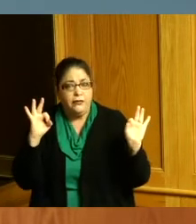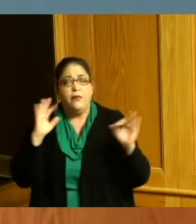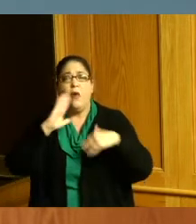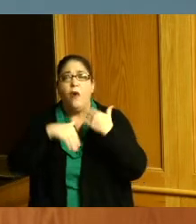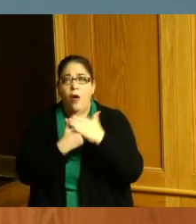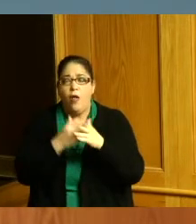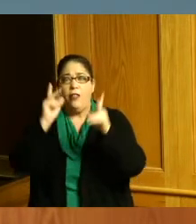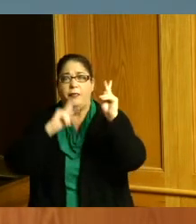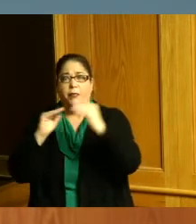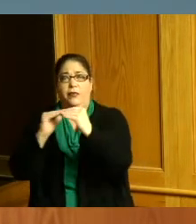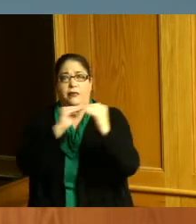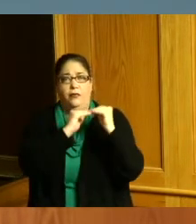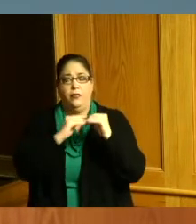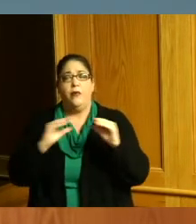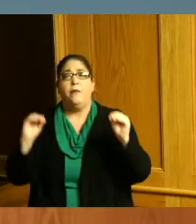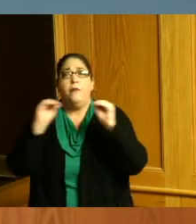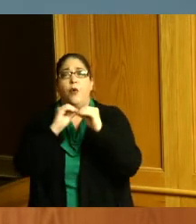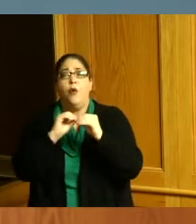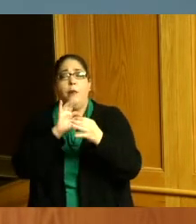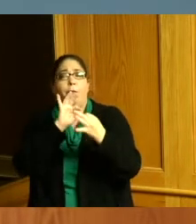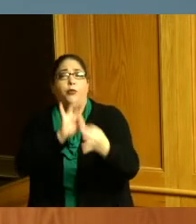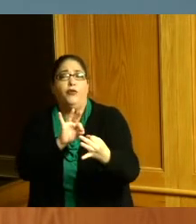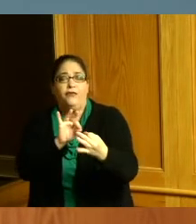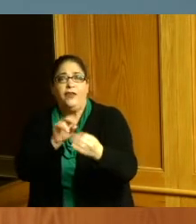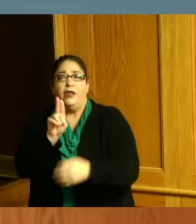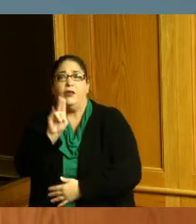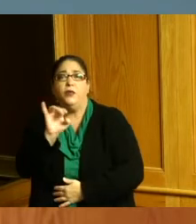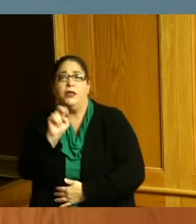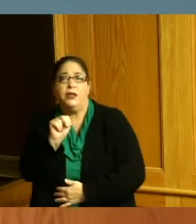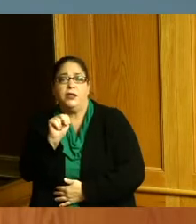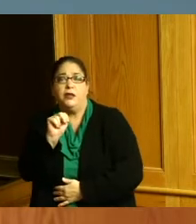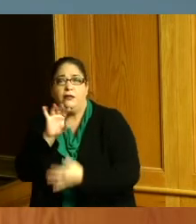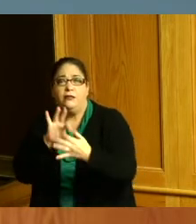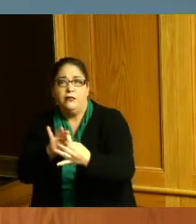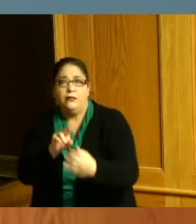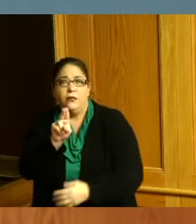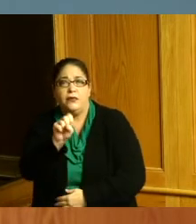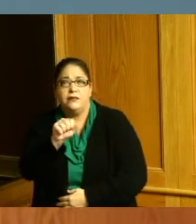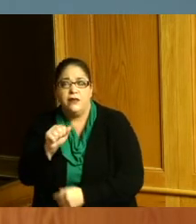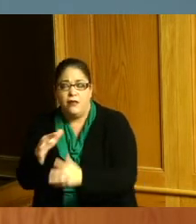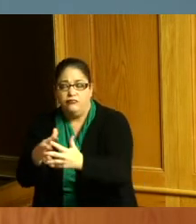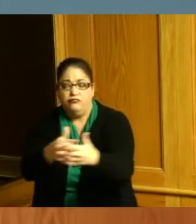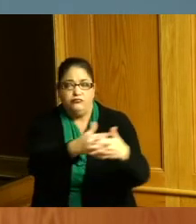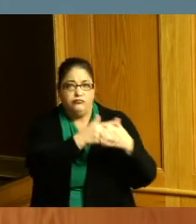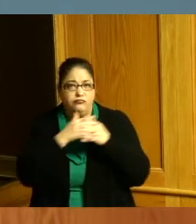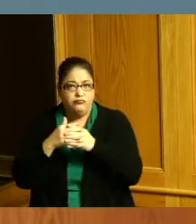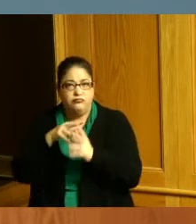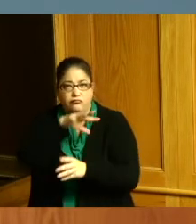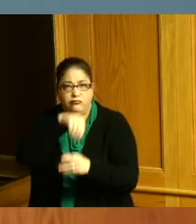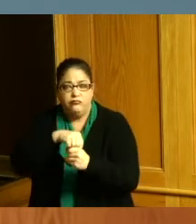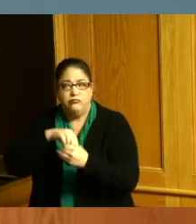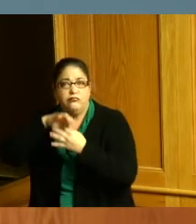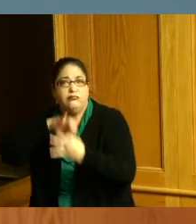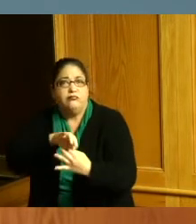help build a more perfect union and live up to the purpose and potential of America and